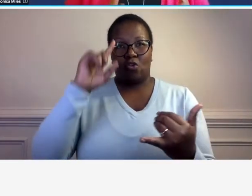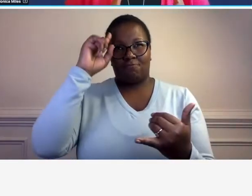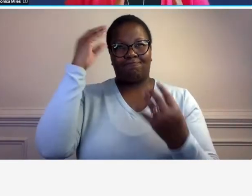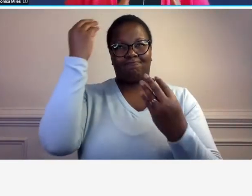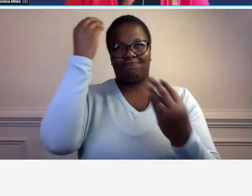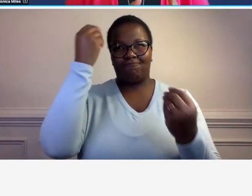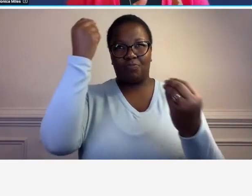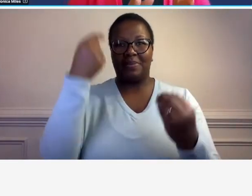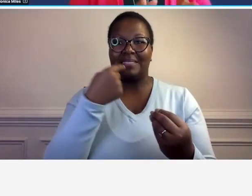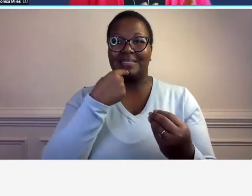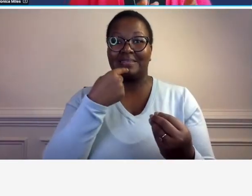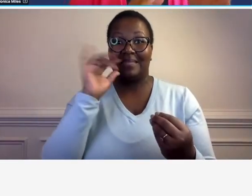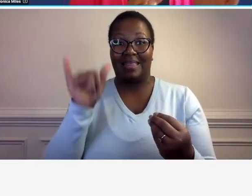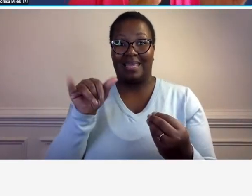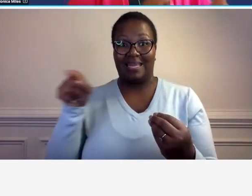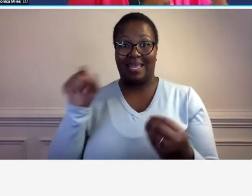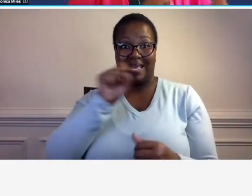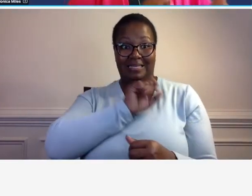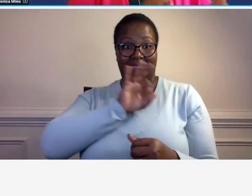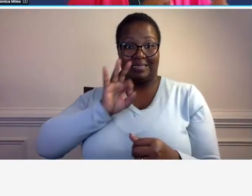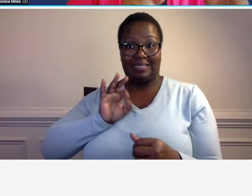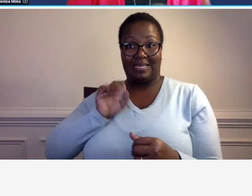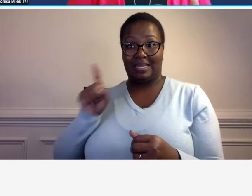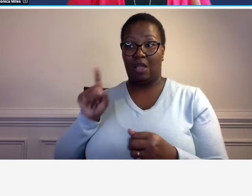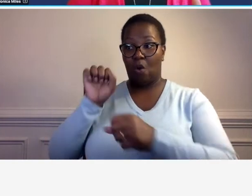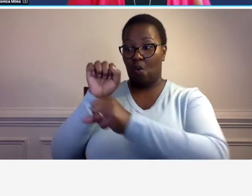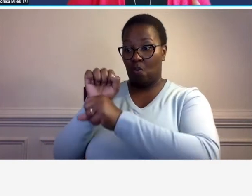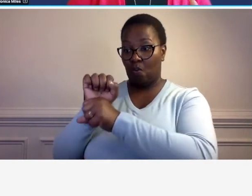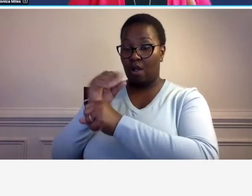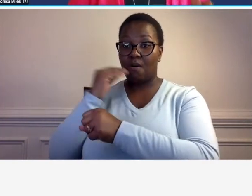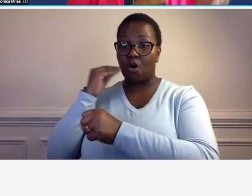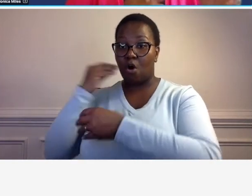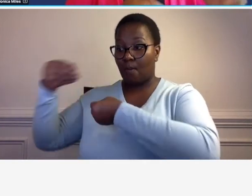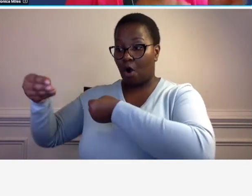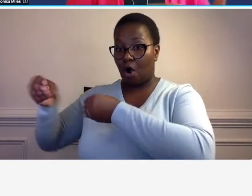that employee should be considered as an office home office employee where the overhead rates